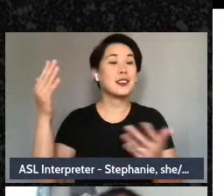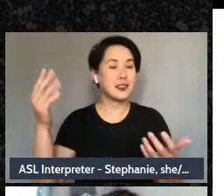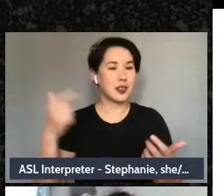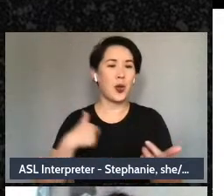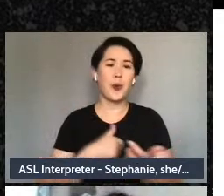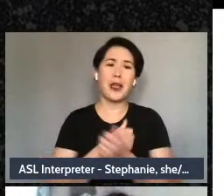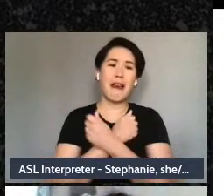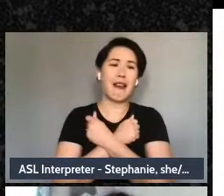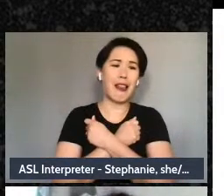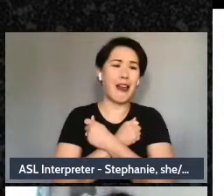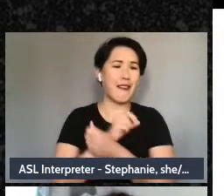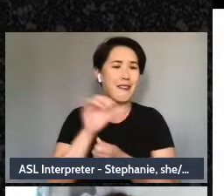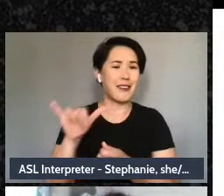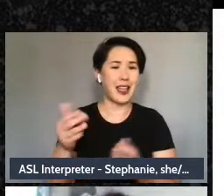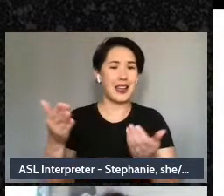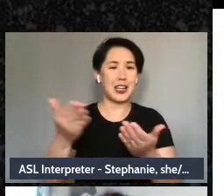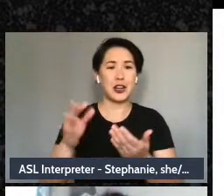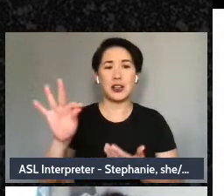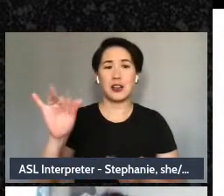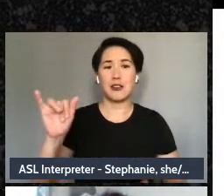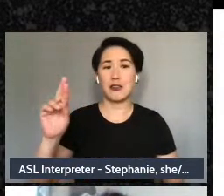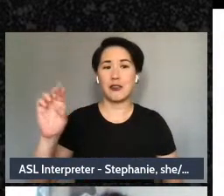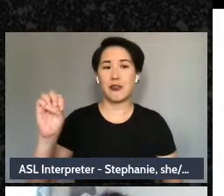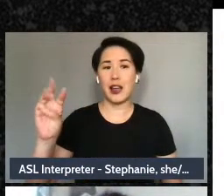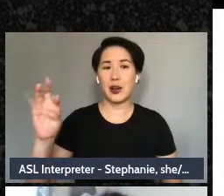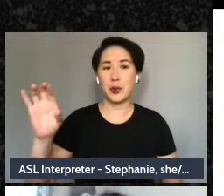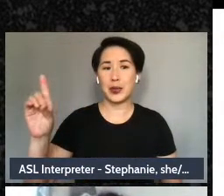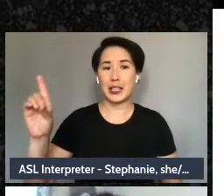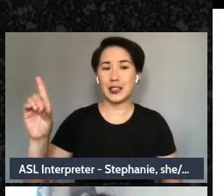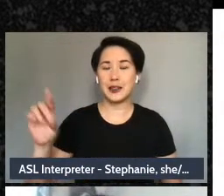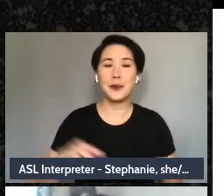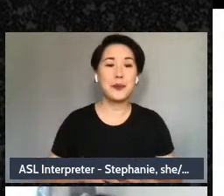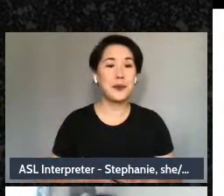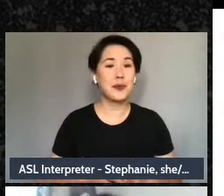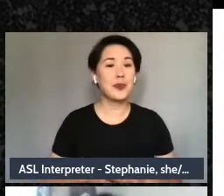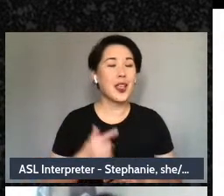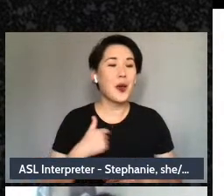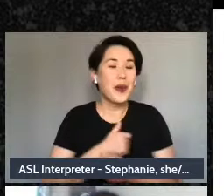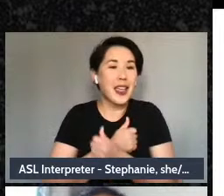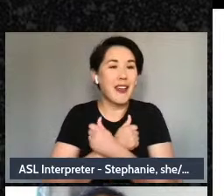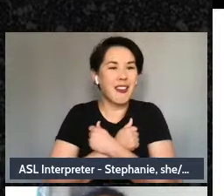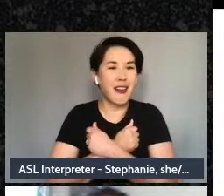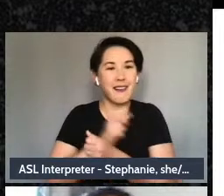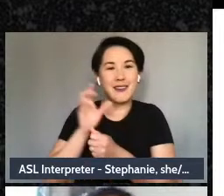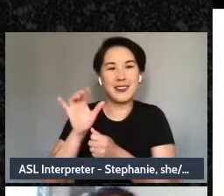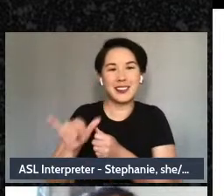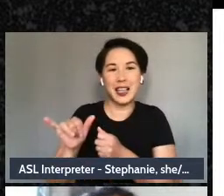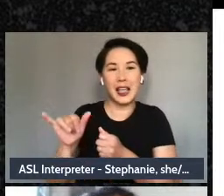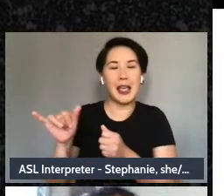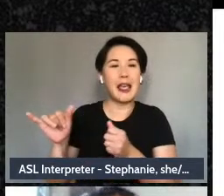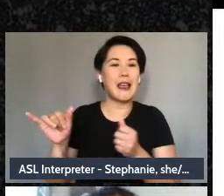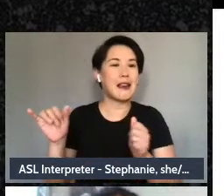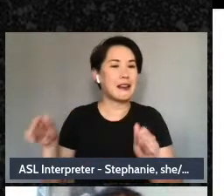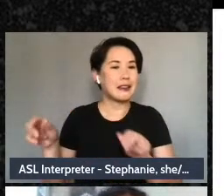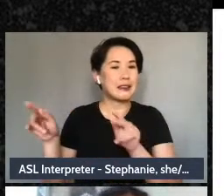Fireweed, and we love to use this analogy - or I specifically love to use this analogy -because